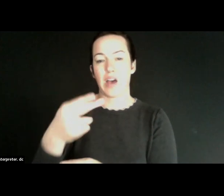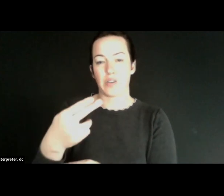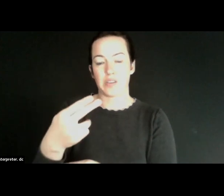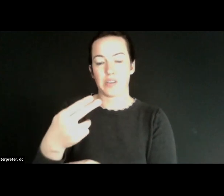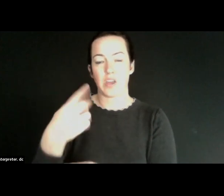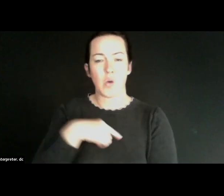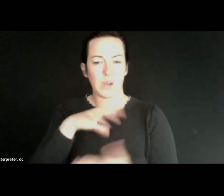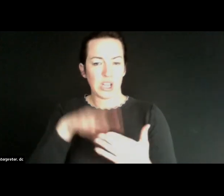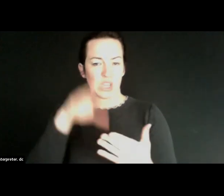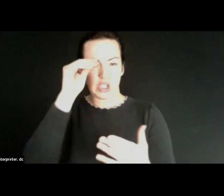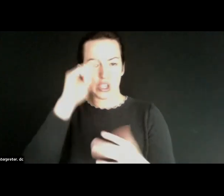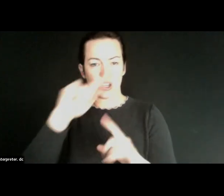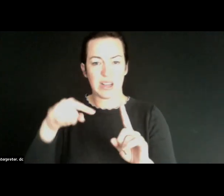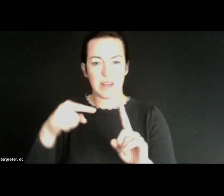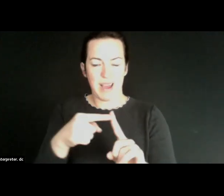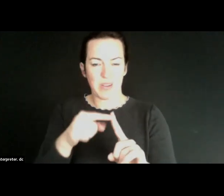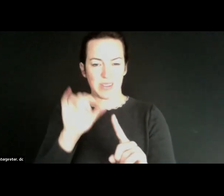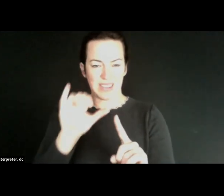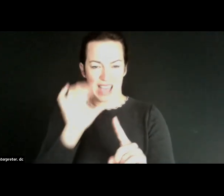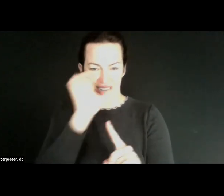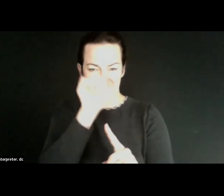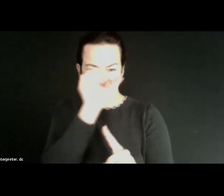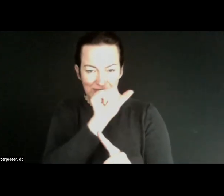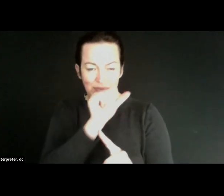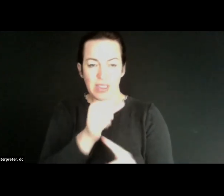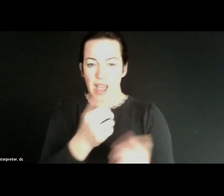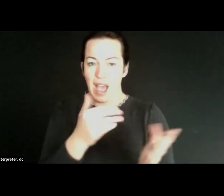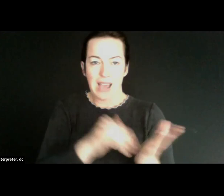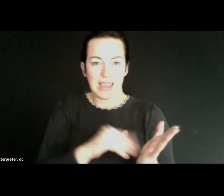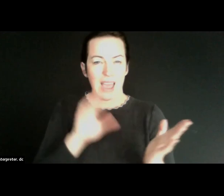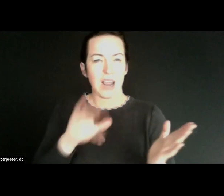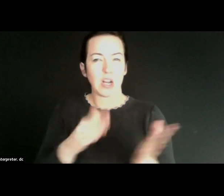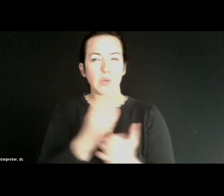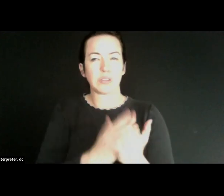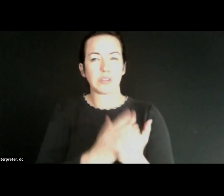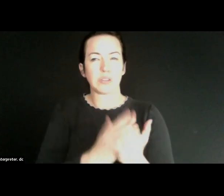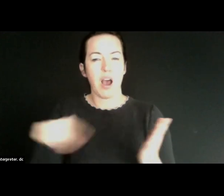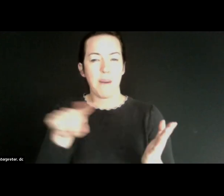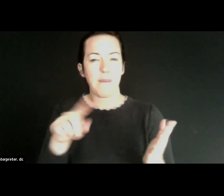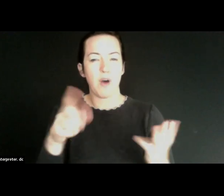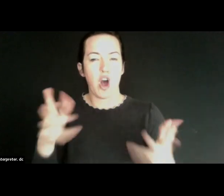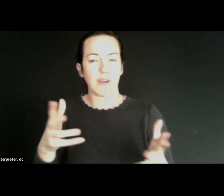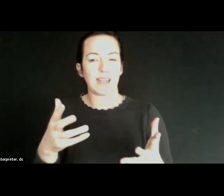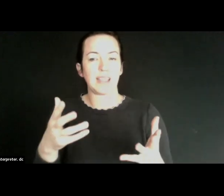with regard to disparities, and again I know that some of my colleagues have shared that. I think